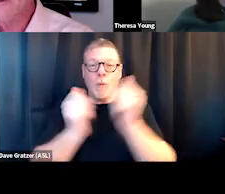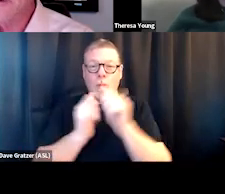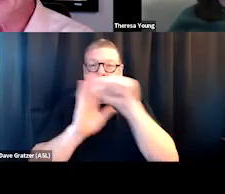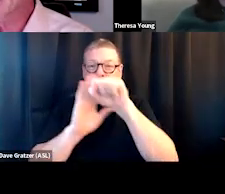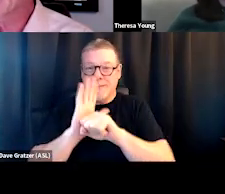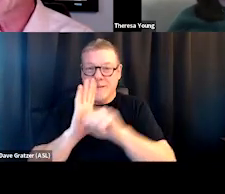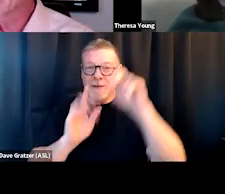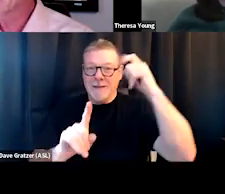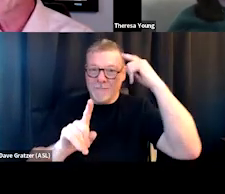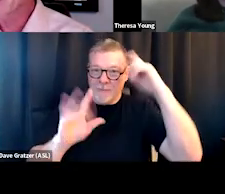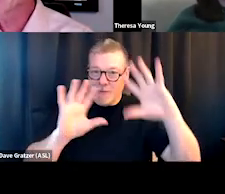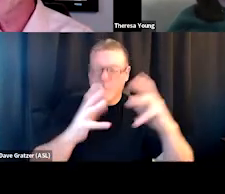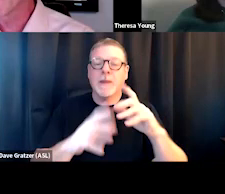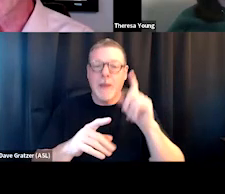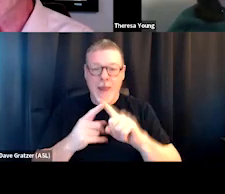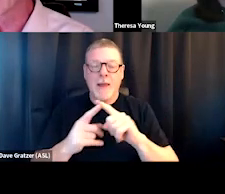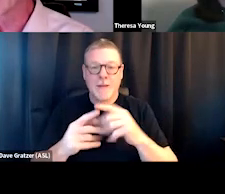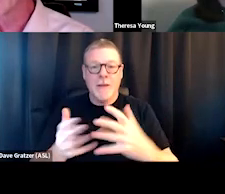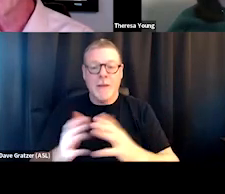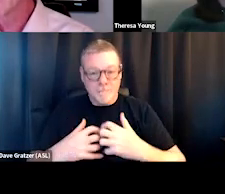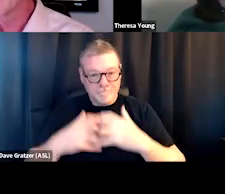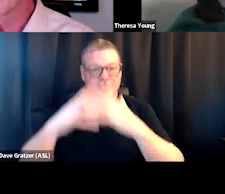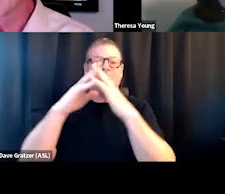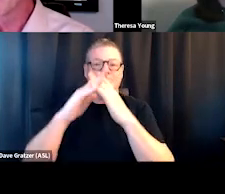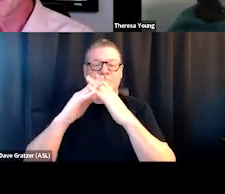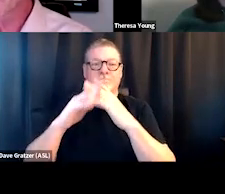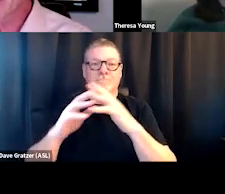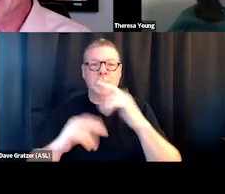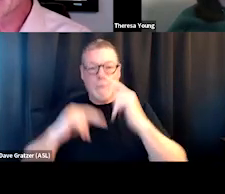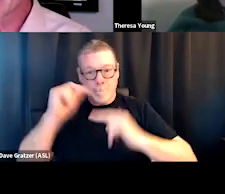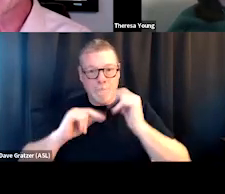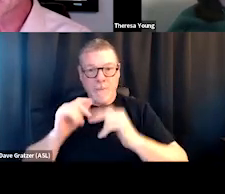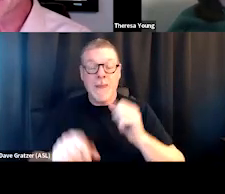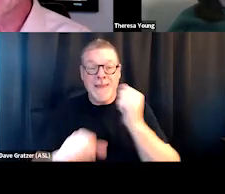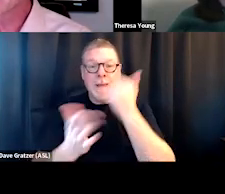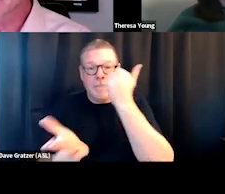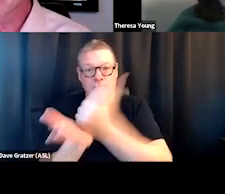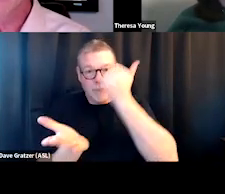in order to get a recovery house to a point where they could, you know, be accredited as a Joint Commission,